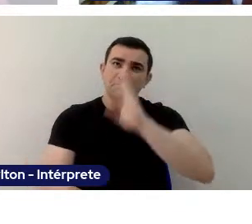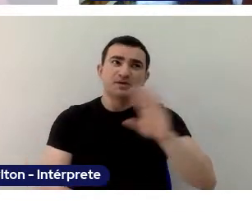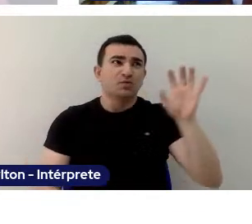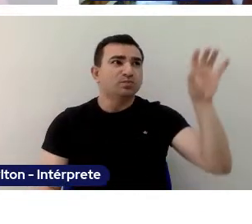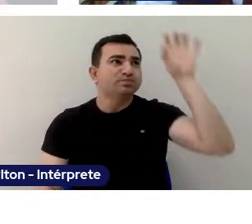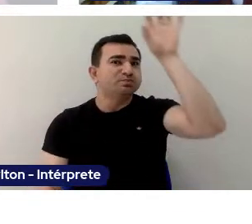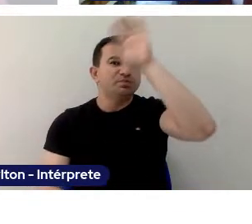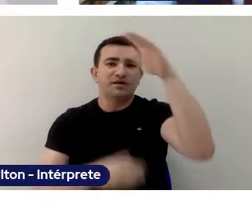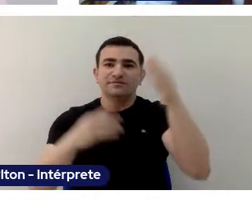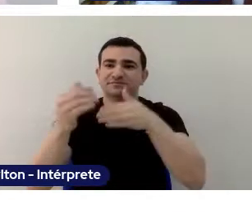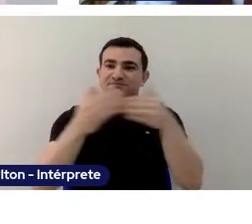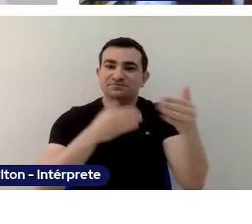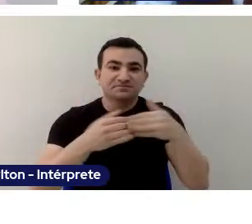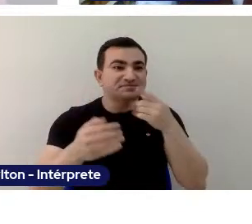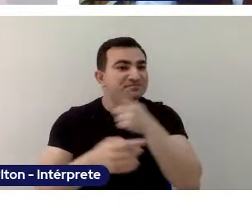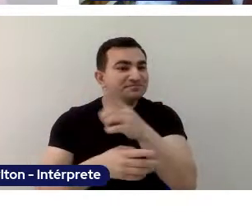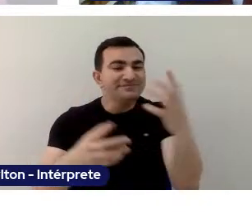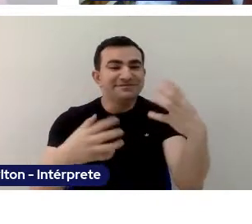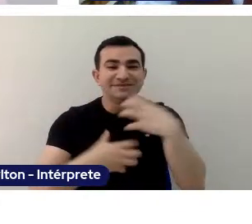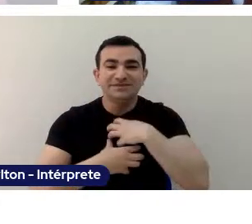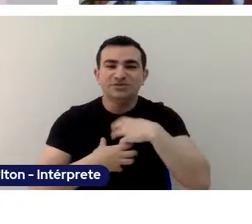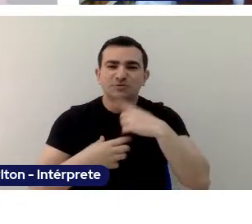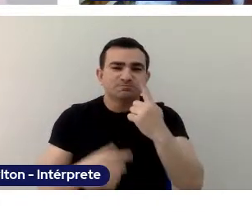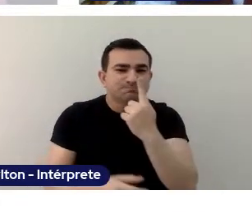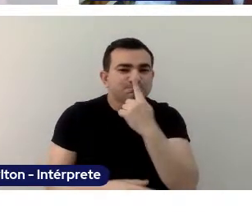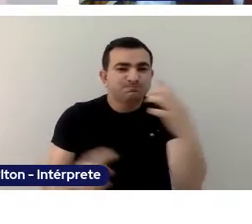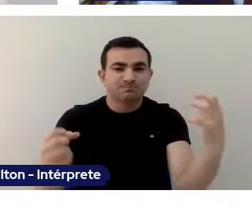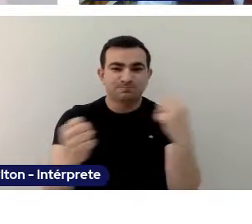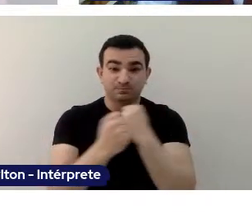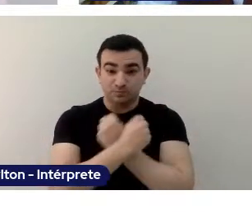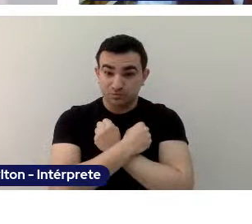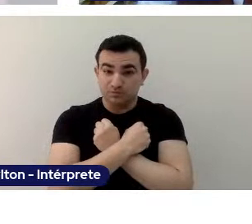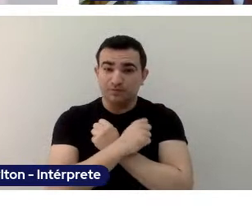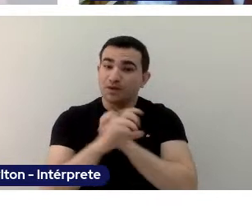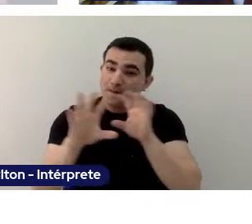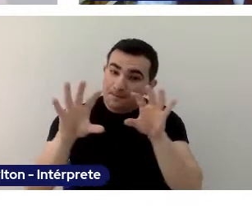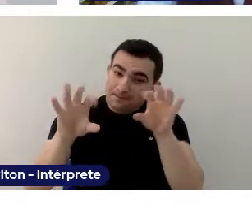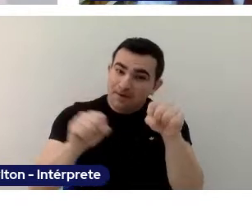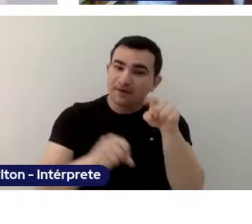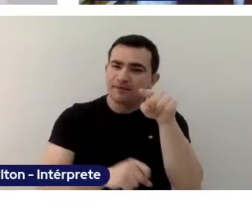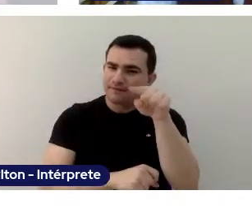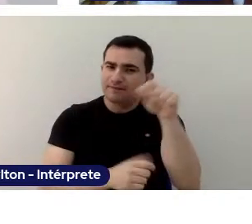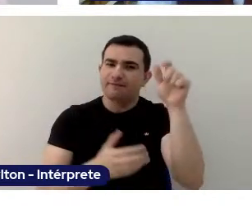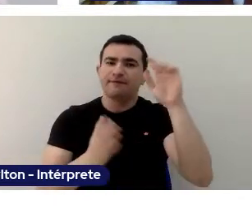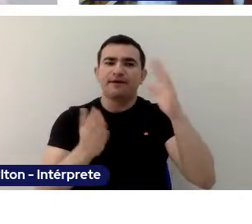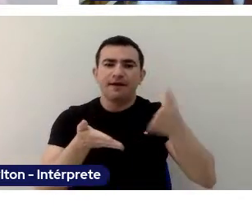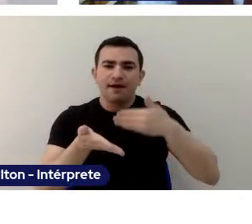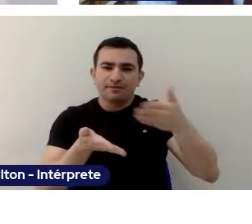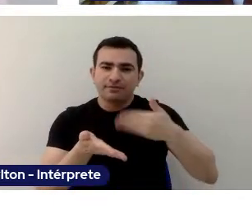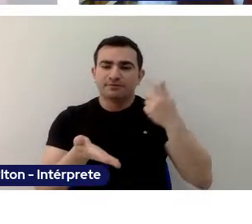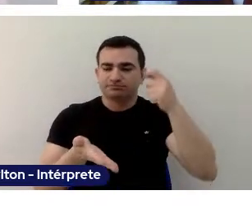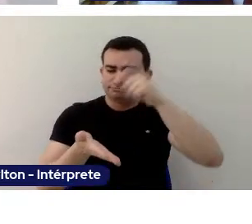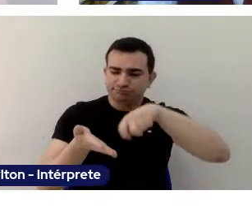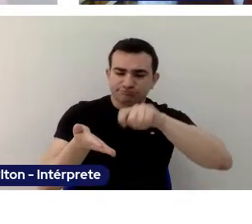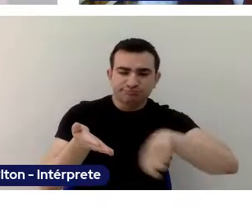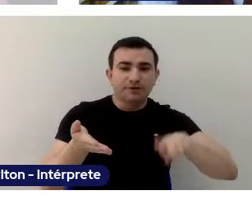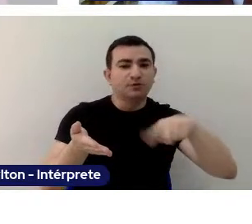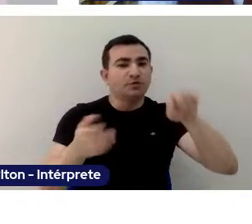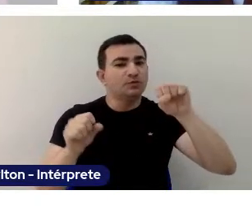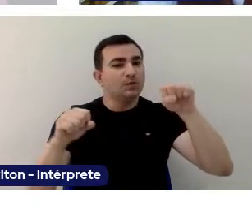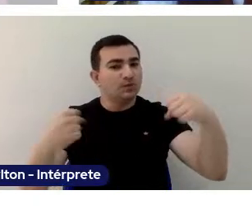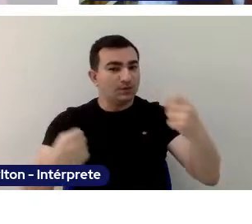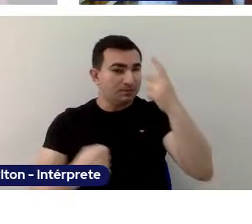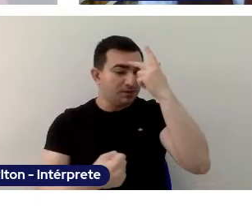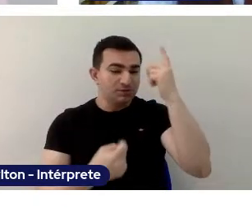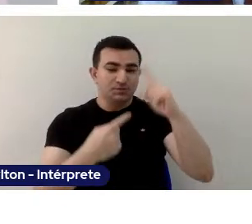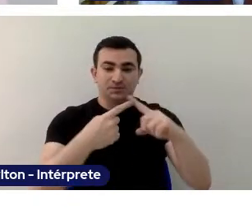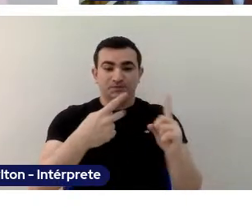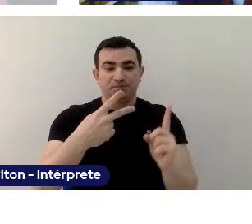Now it's the time we use to tell our students: get your notebook, your pen, let's annotate and study, cause we have two great specialists here.